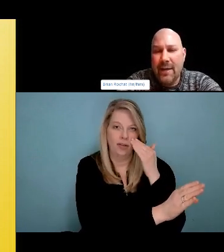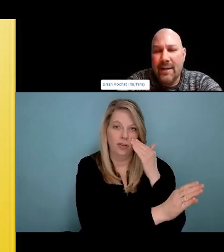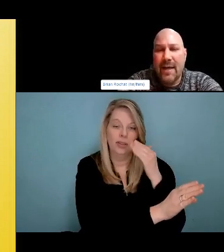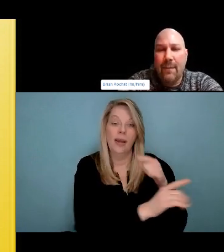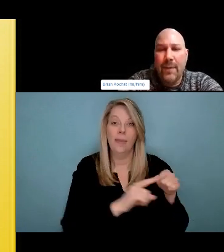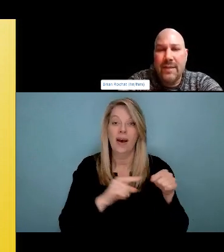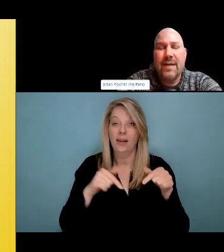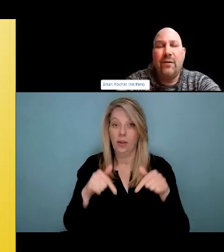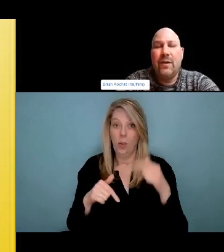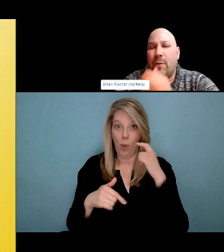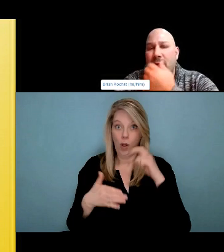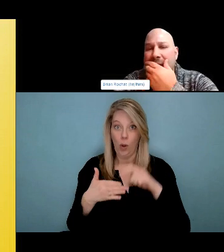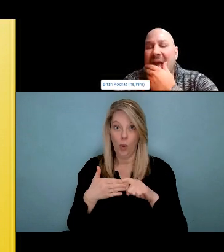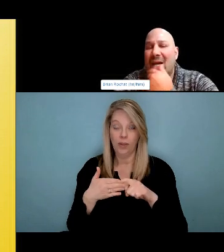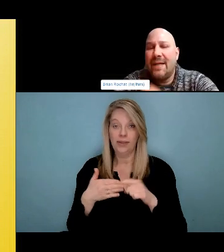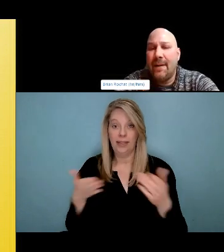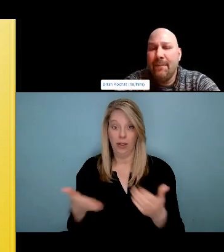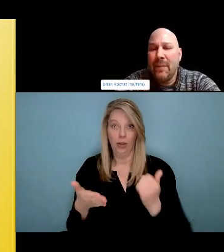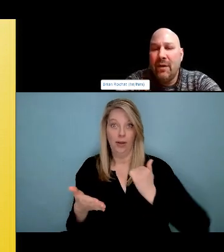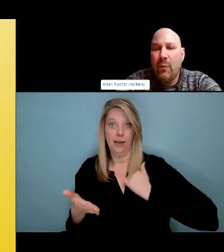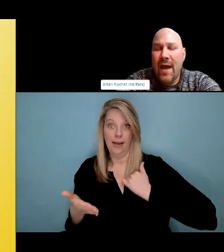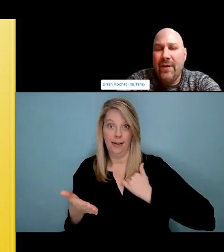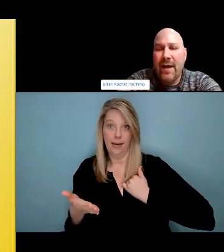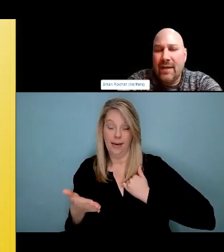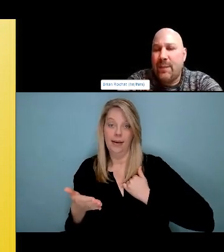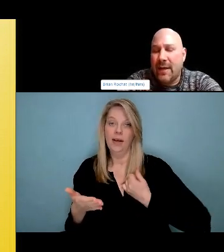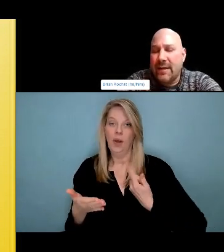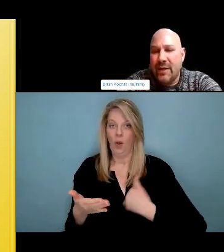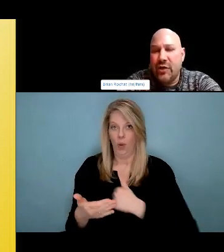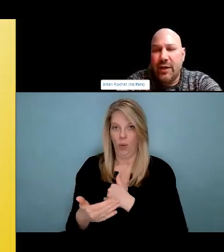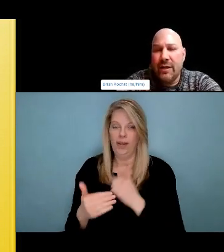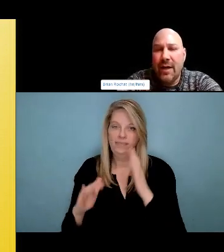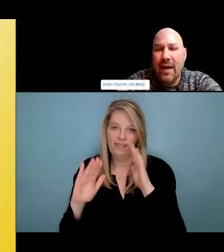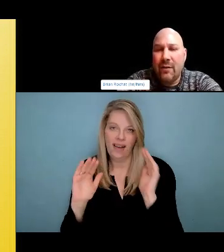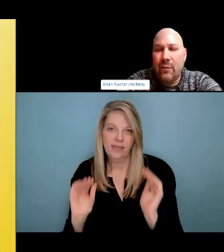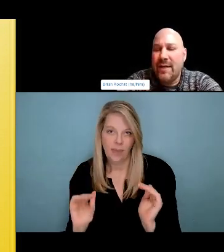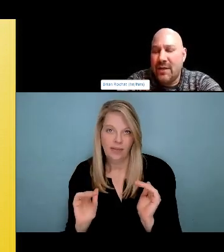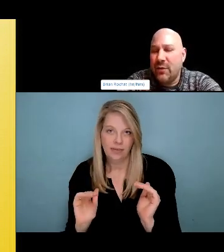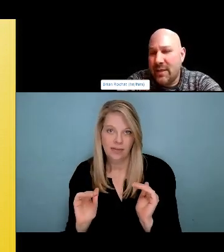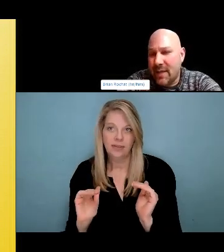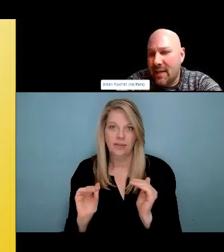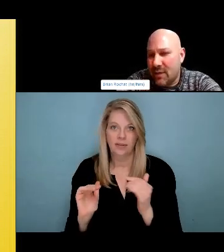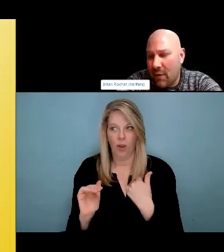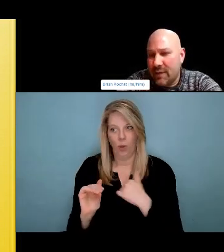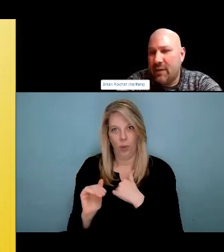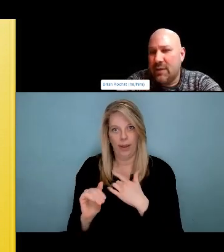and intervention of substance use because people's relationships with their substances are their decision, but we do want to, support people to reduce problematic, relationships